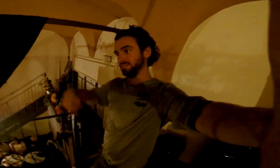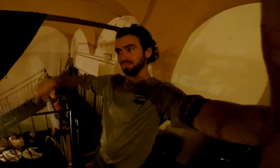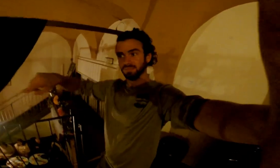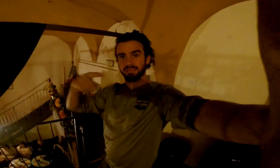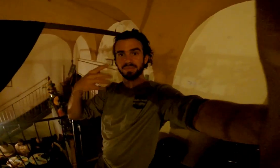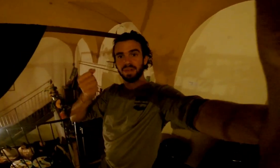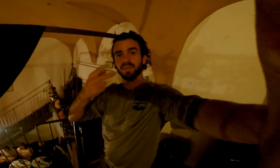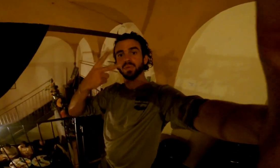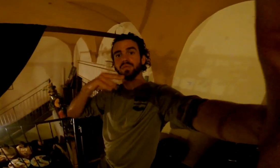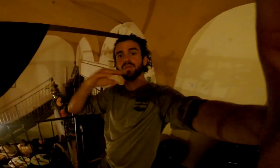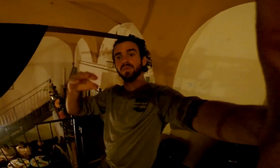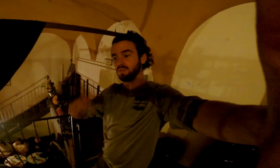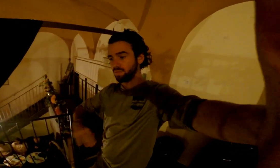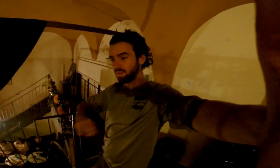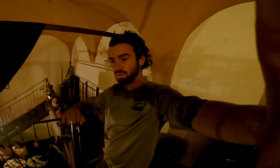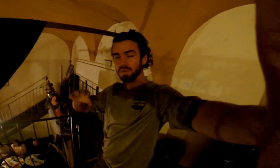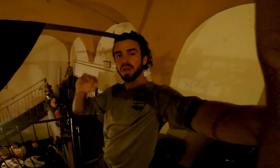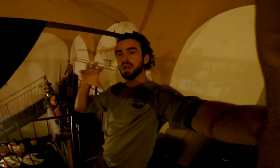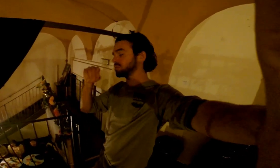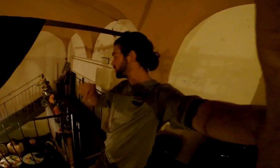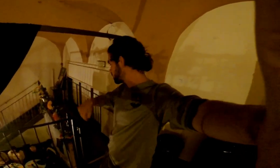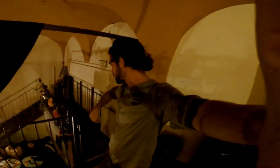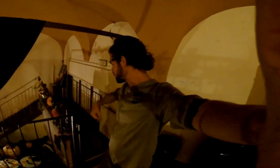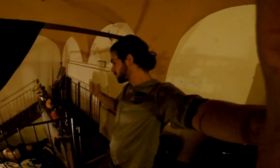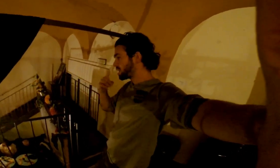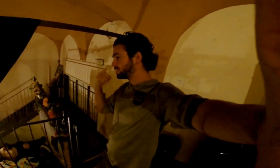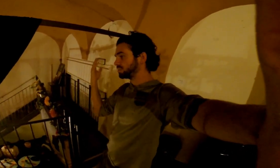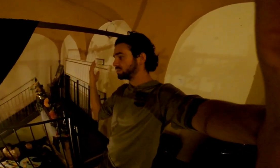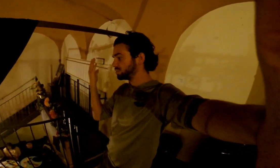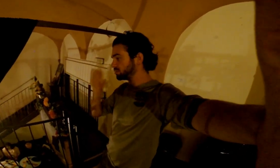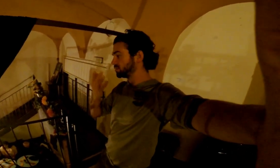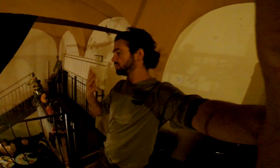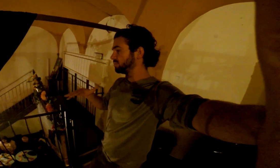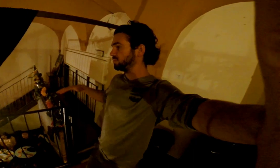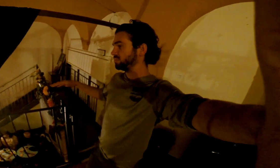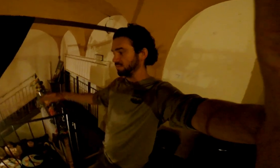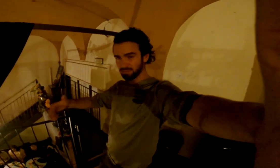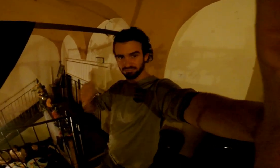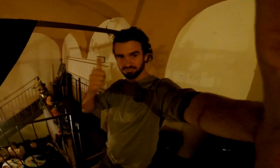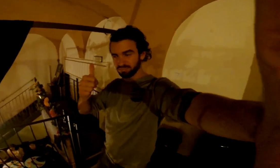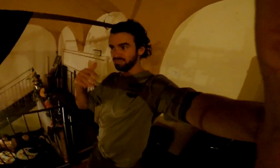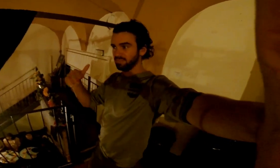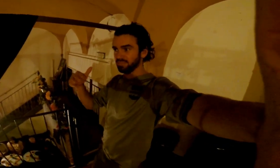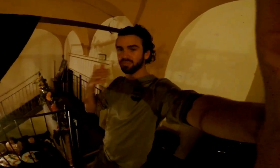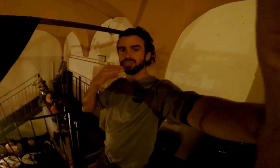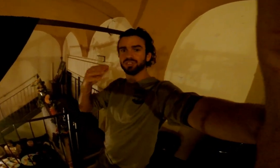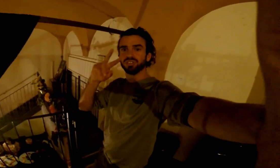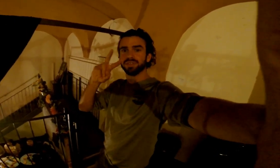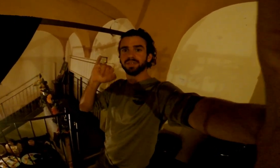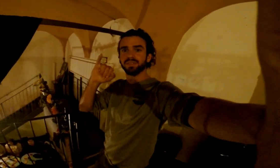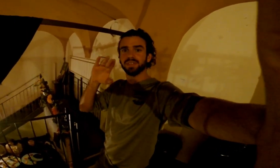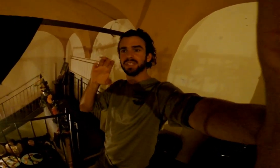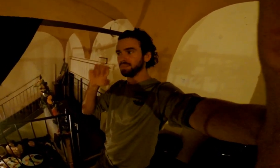This place has two floors. There is also a place outside with glass doors. This place is awesome, good vibes here.